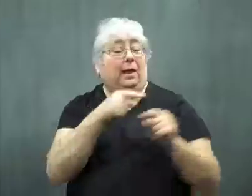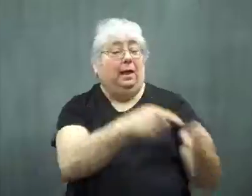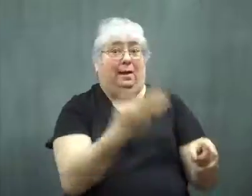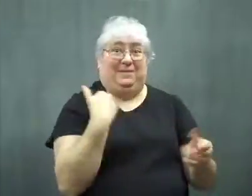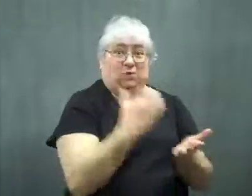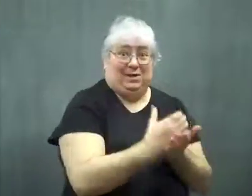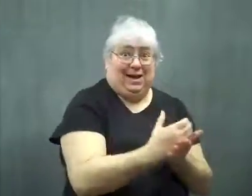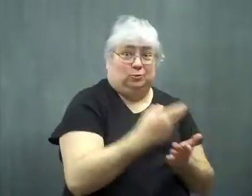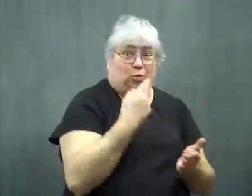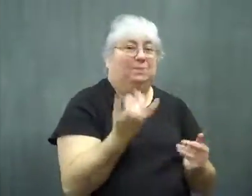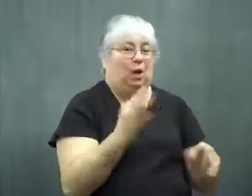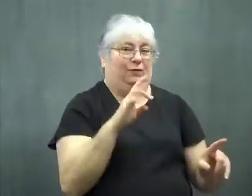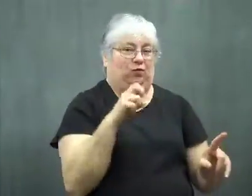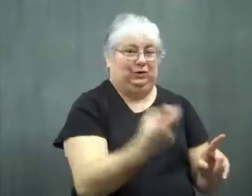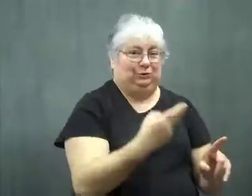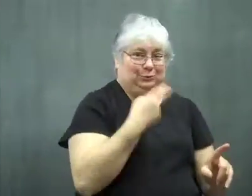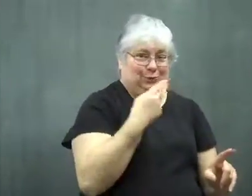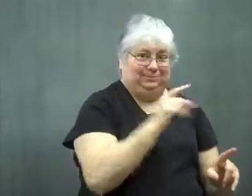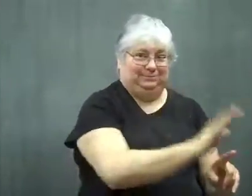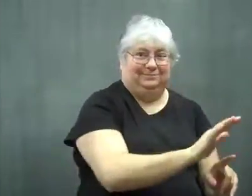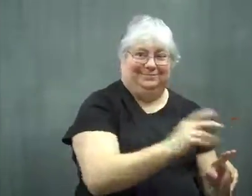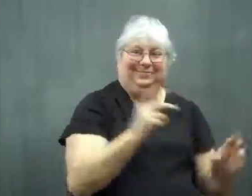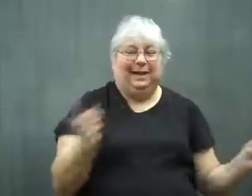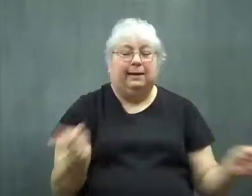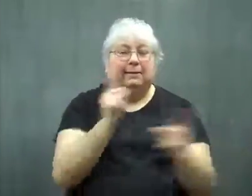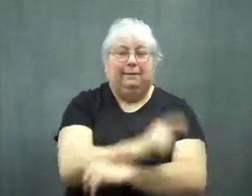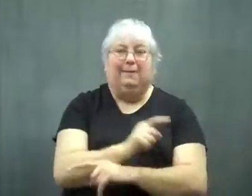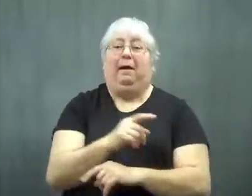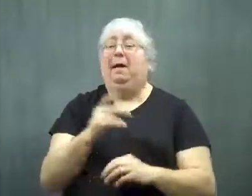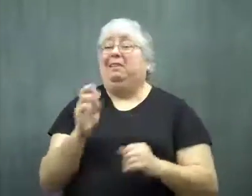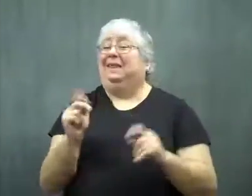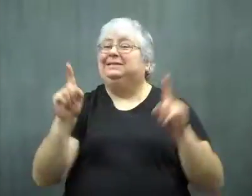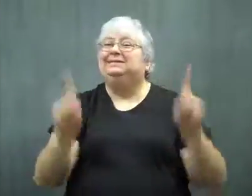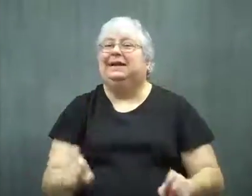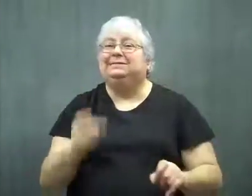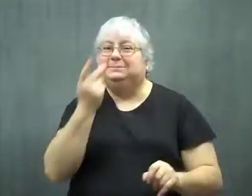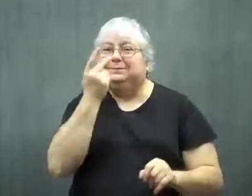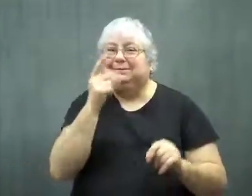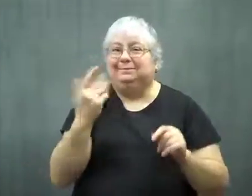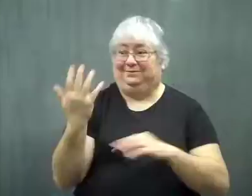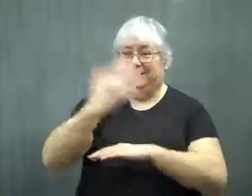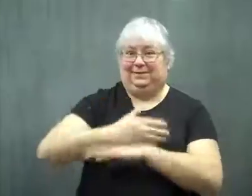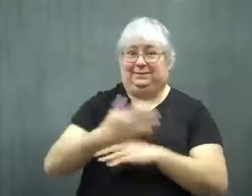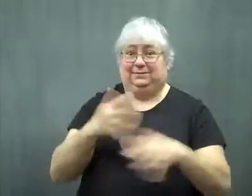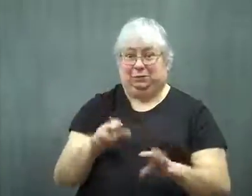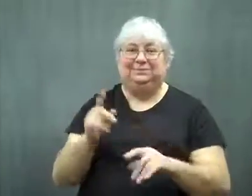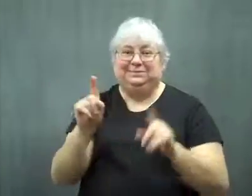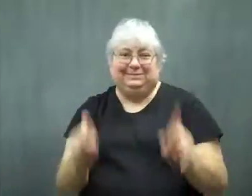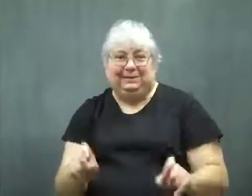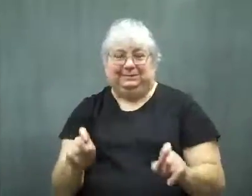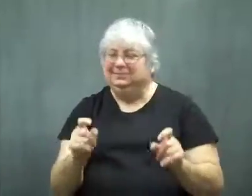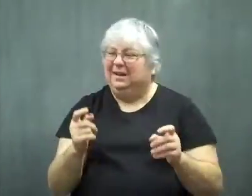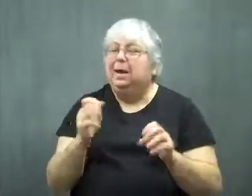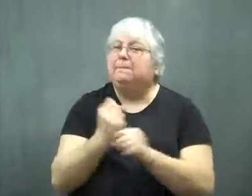Conversely, the group that ate canned soup now ate fresh soup. After five days, the urine was tested again.